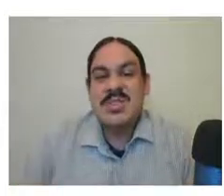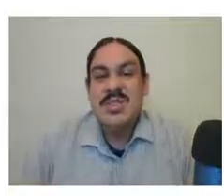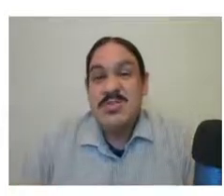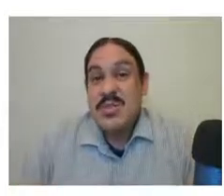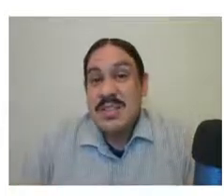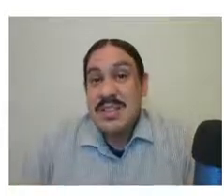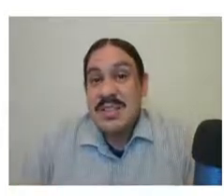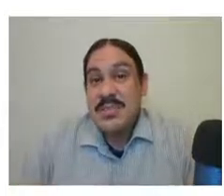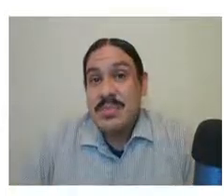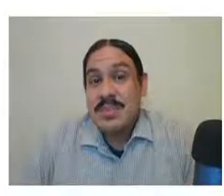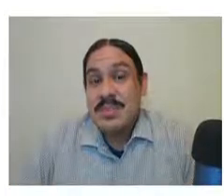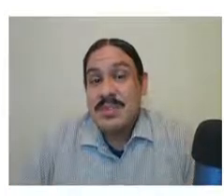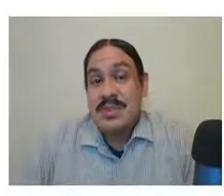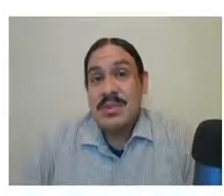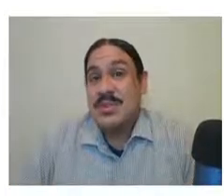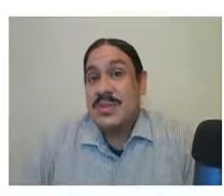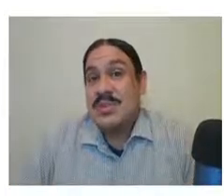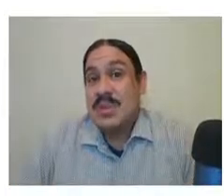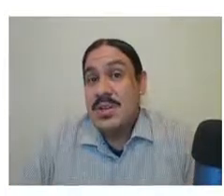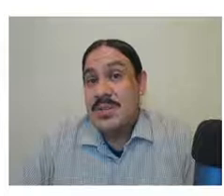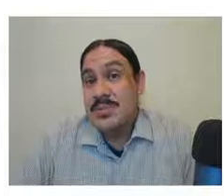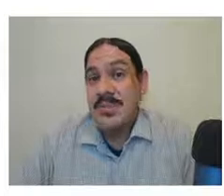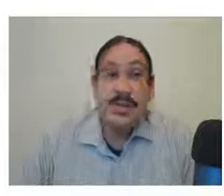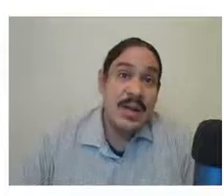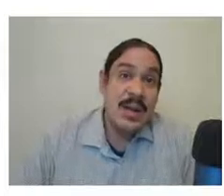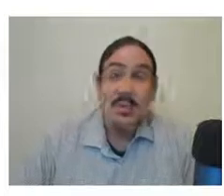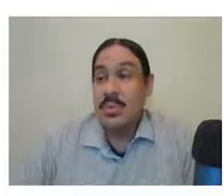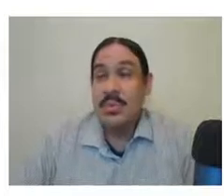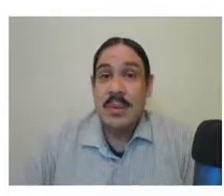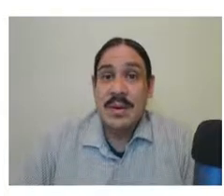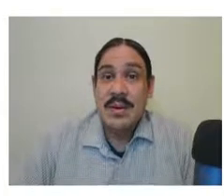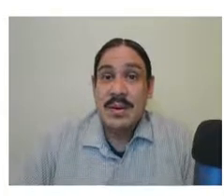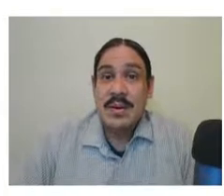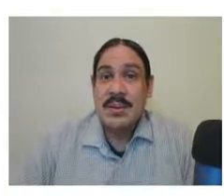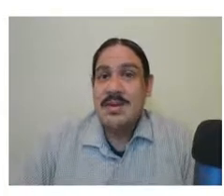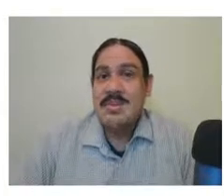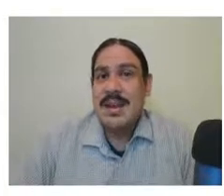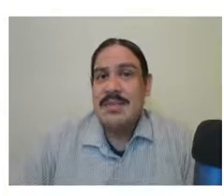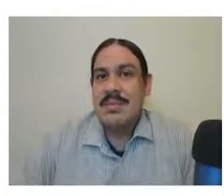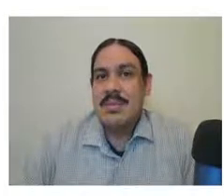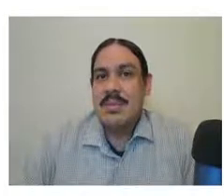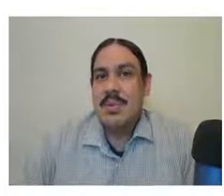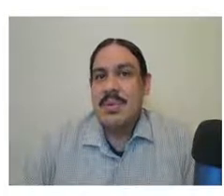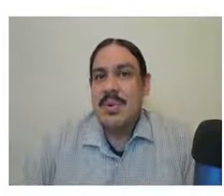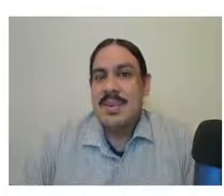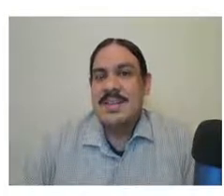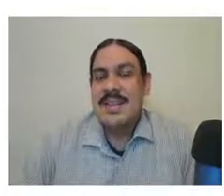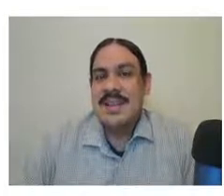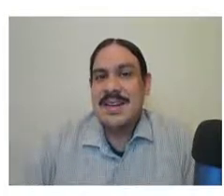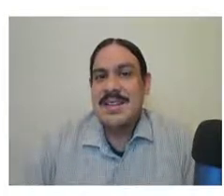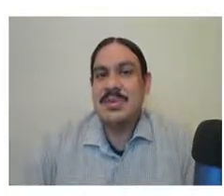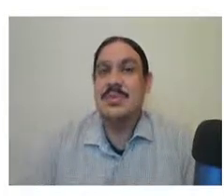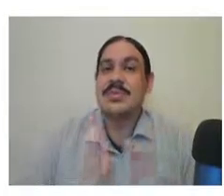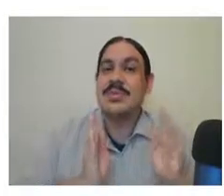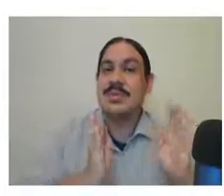are some differences like the placement of wh words like what who and where but they for the